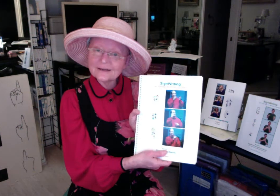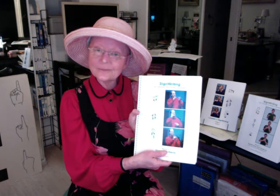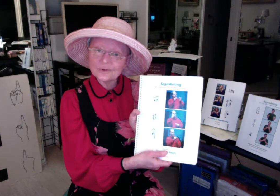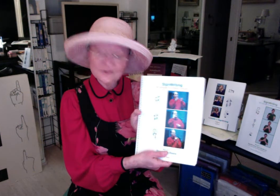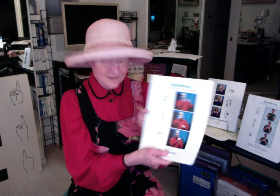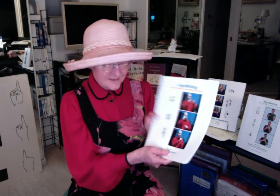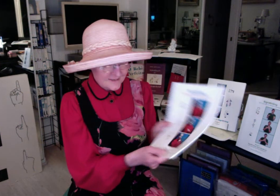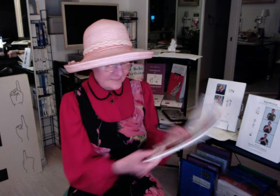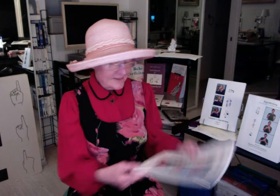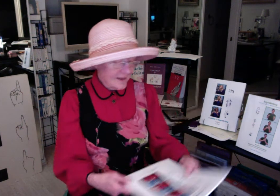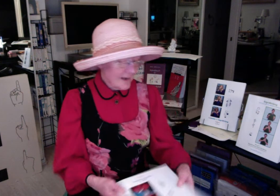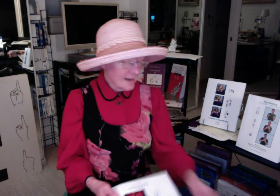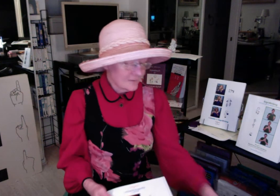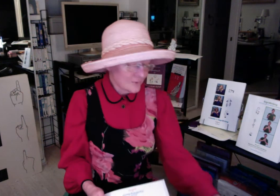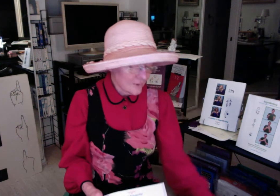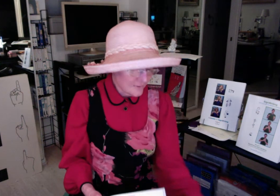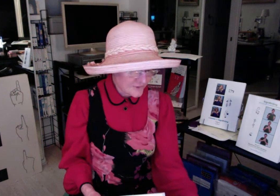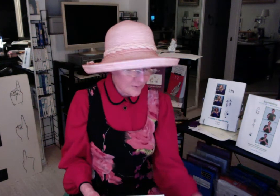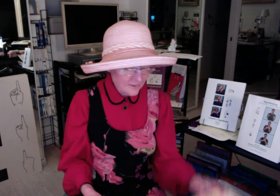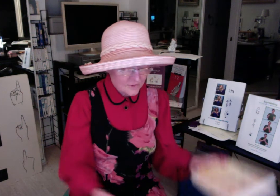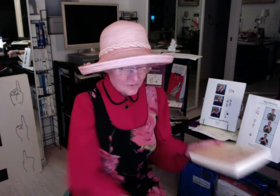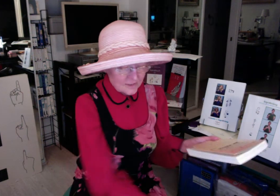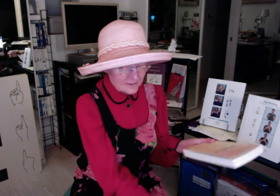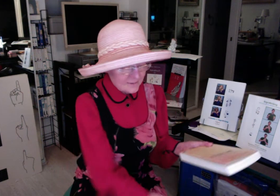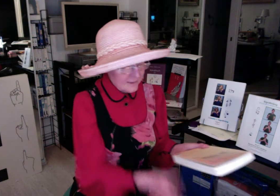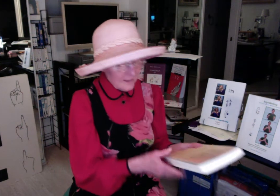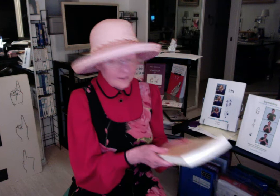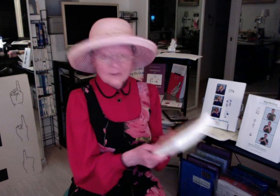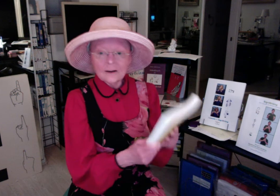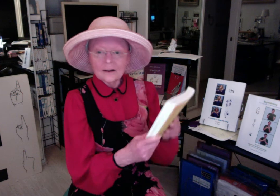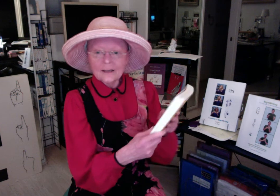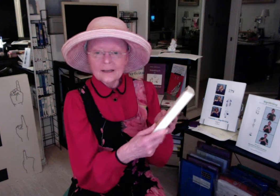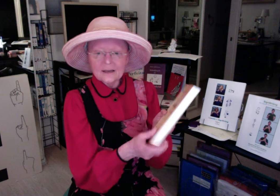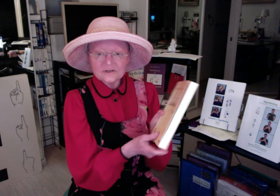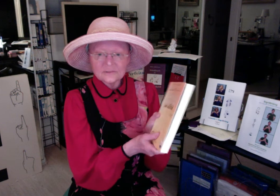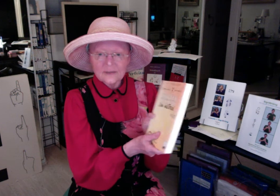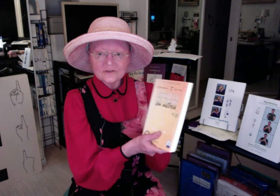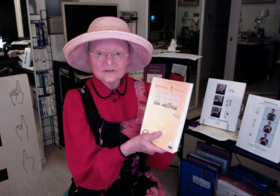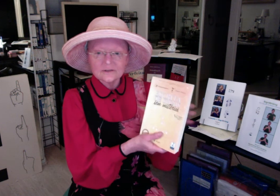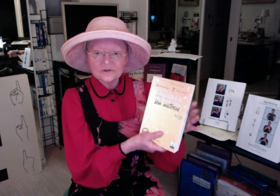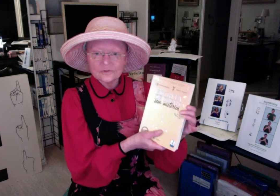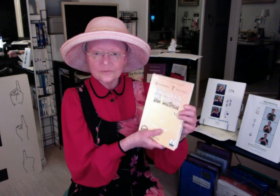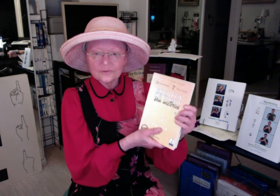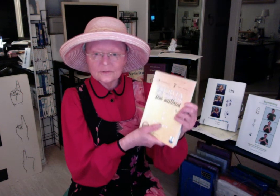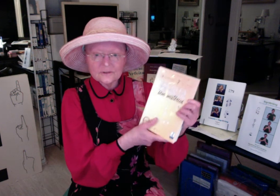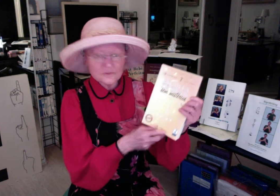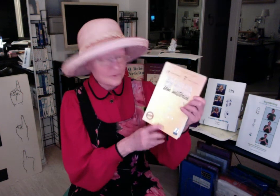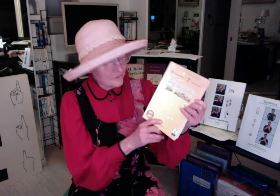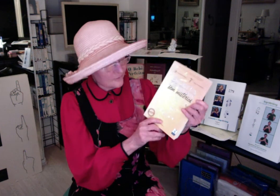Portuguese and we also have donated and asked Madson to print these beautiful